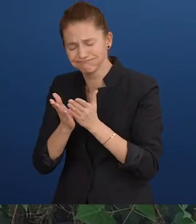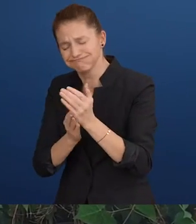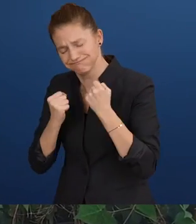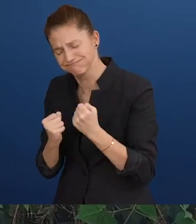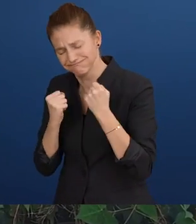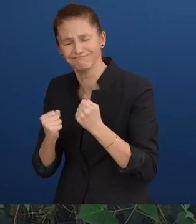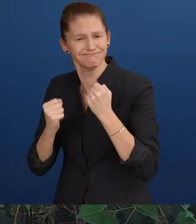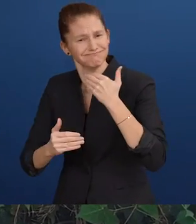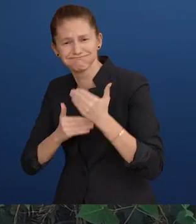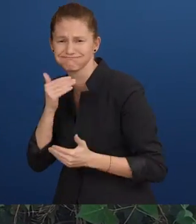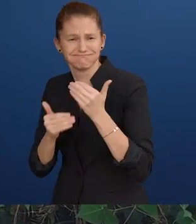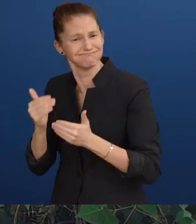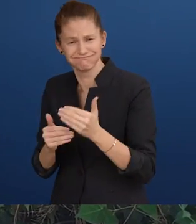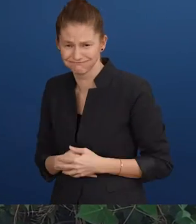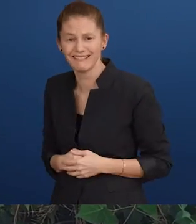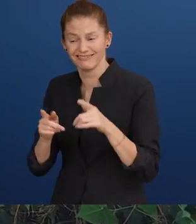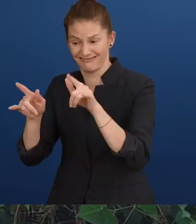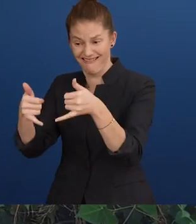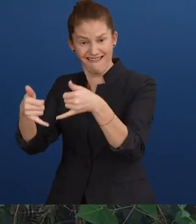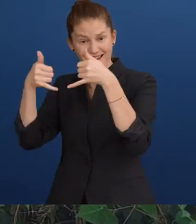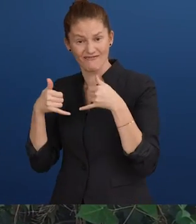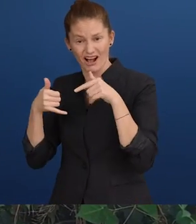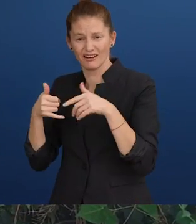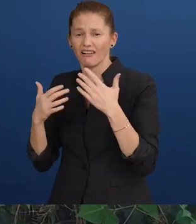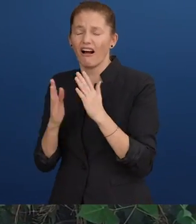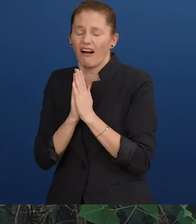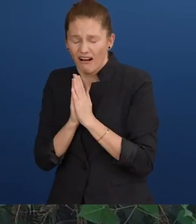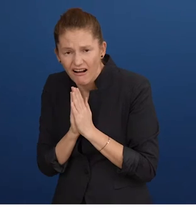and encourages us to keep growing as human beings and contributing to the common good."